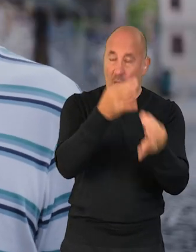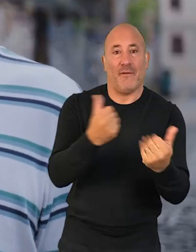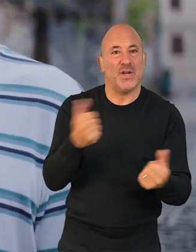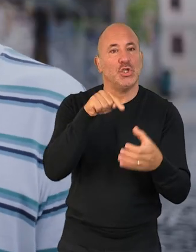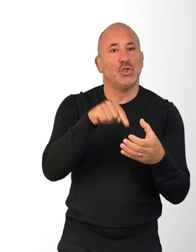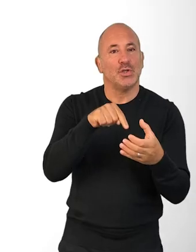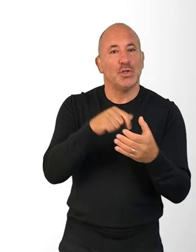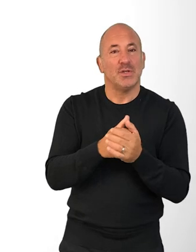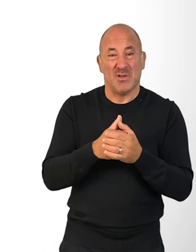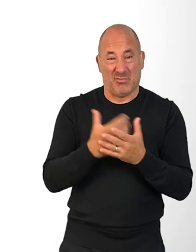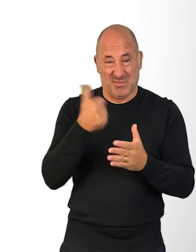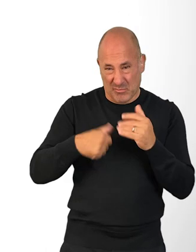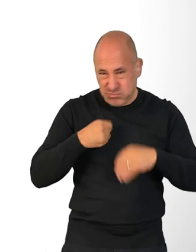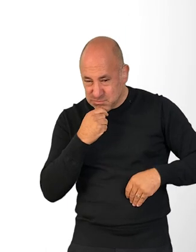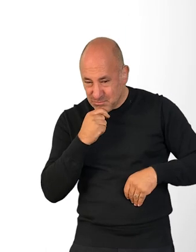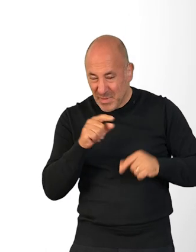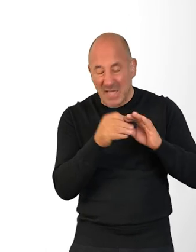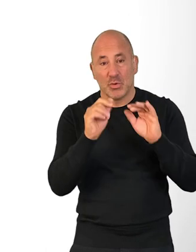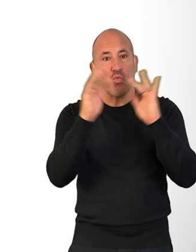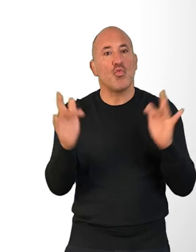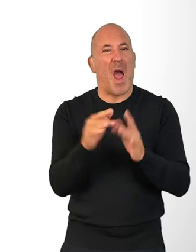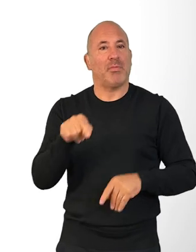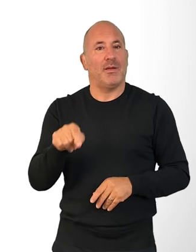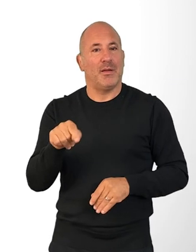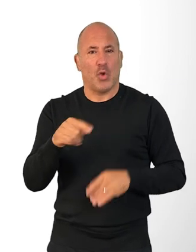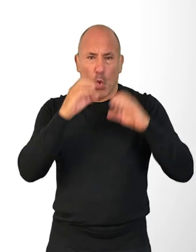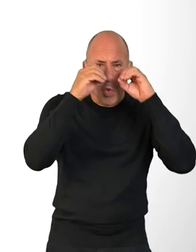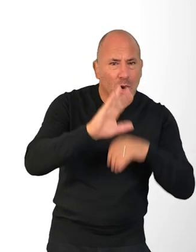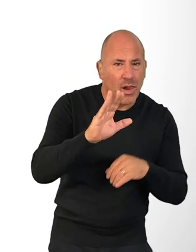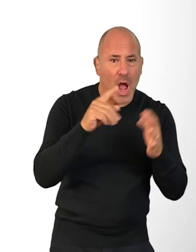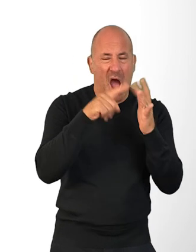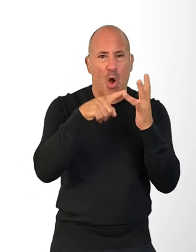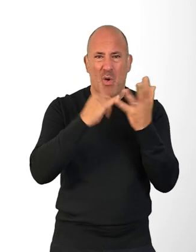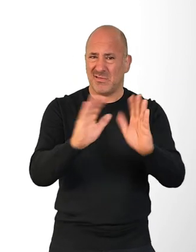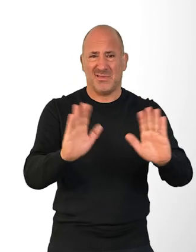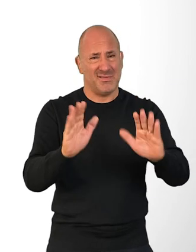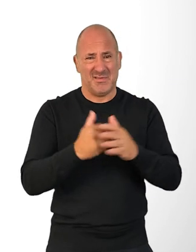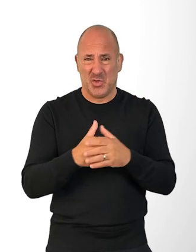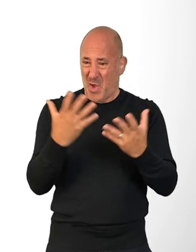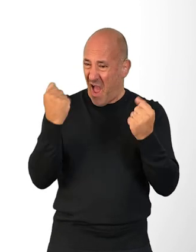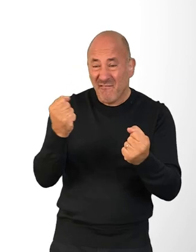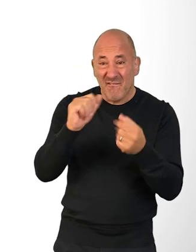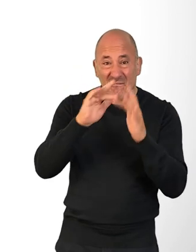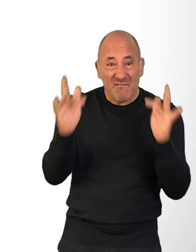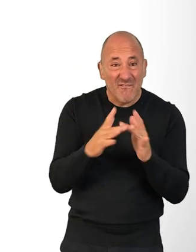So we've made it from the ground up as a web app. So it's not Google, it's not iOS, it's anyone that's got access to a browser.